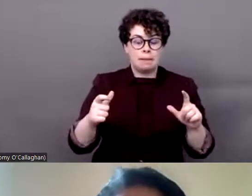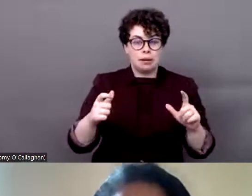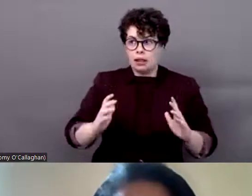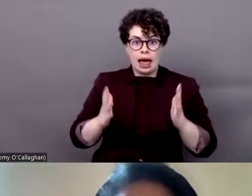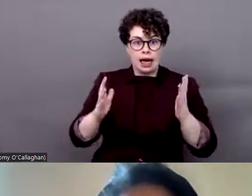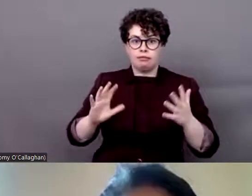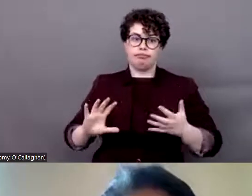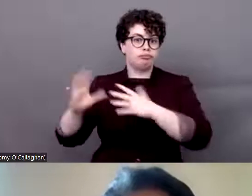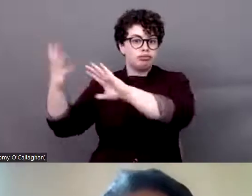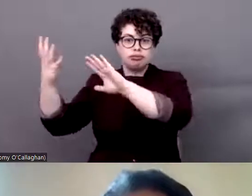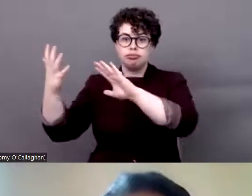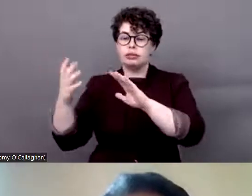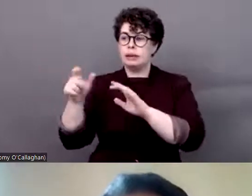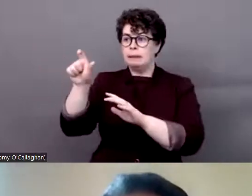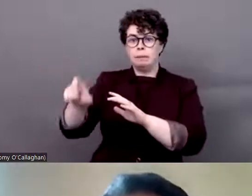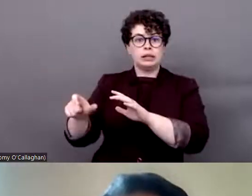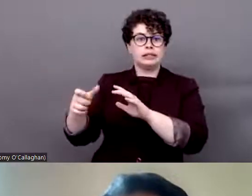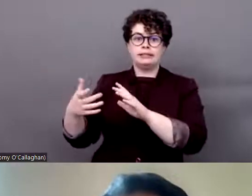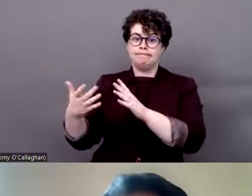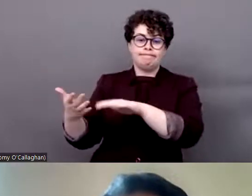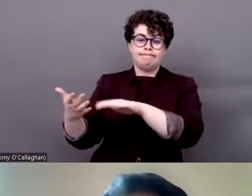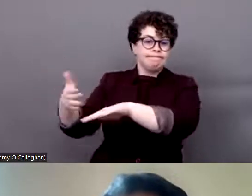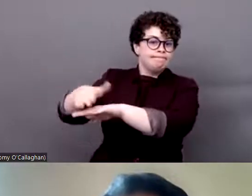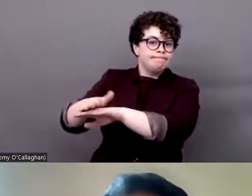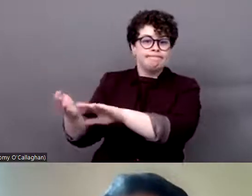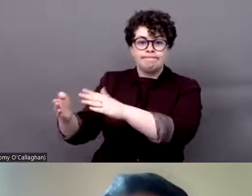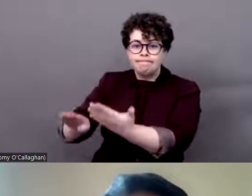people, we have close members of our families, we have